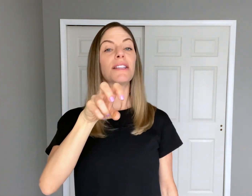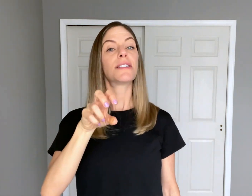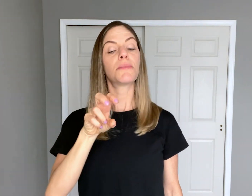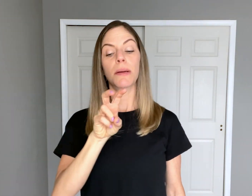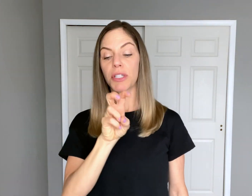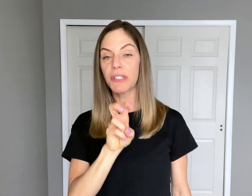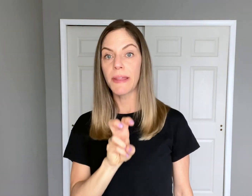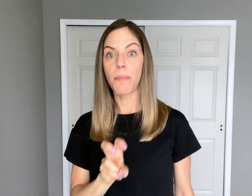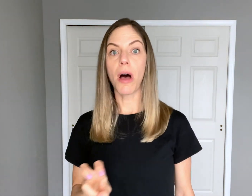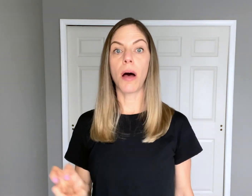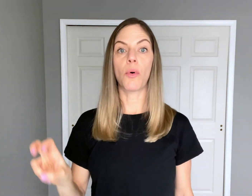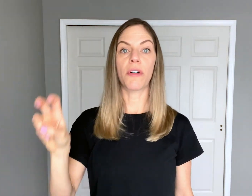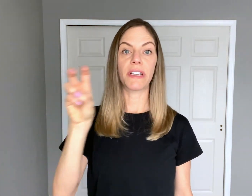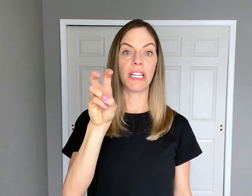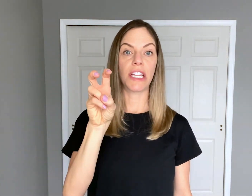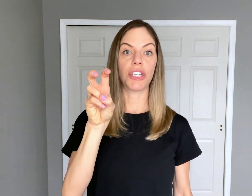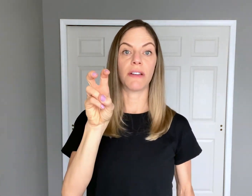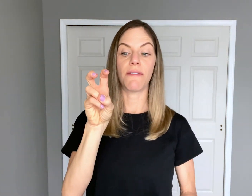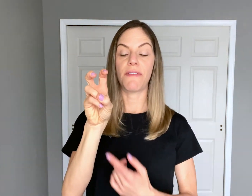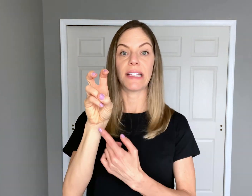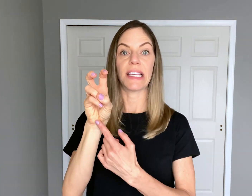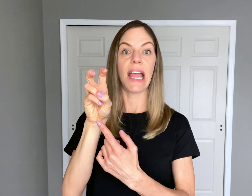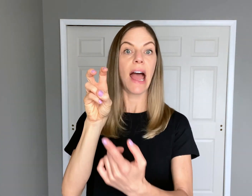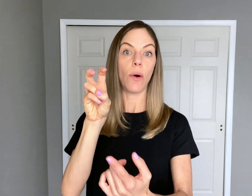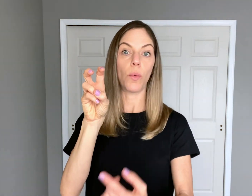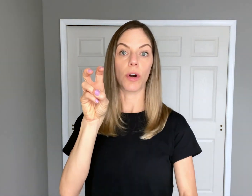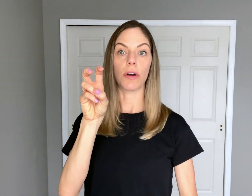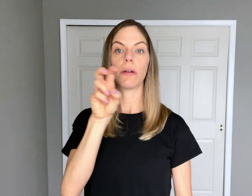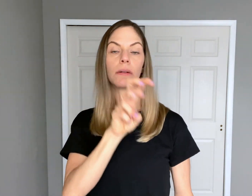Sometimes you'll see the palm orientation facing outward.